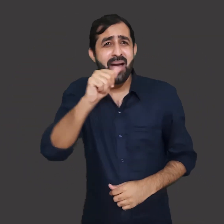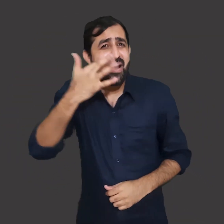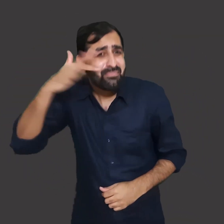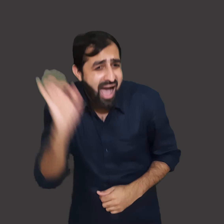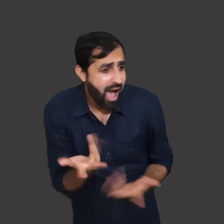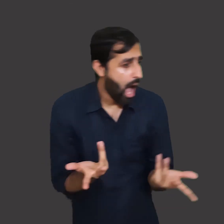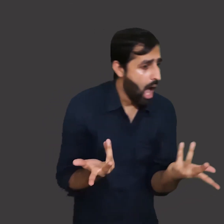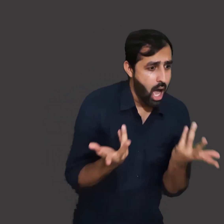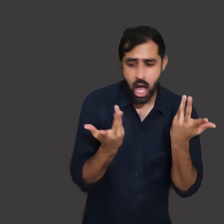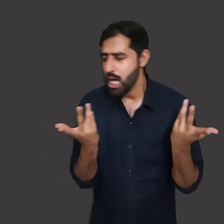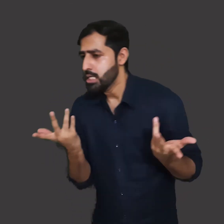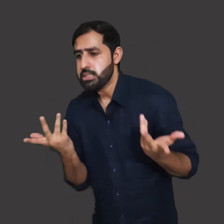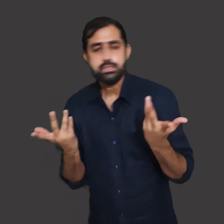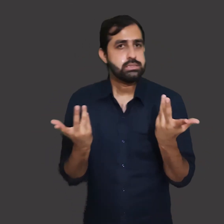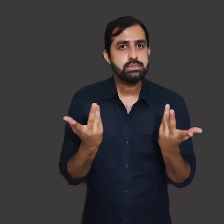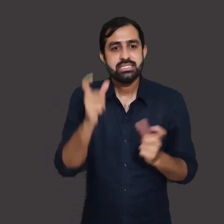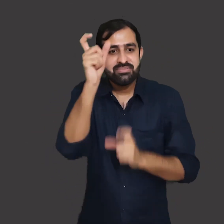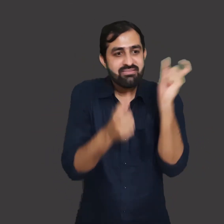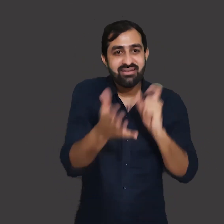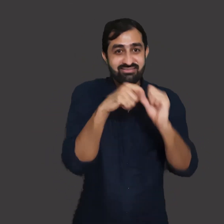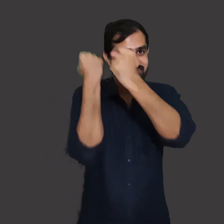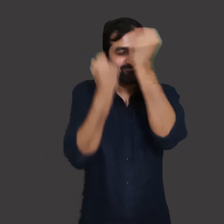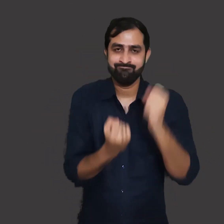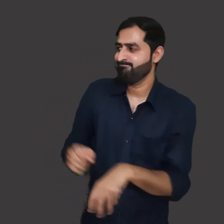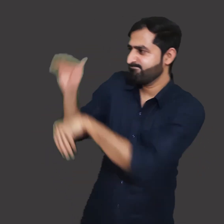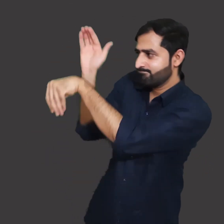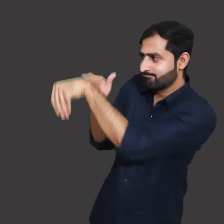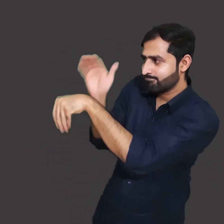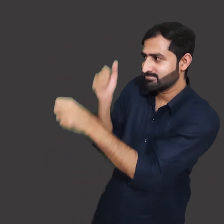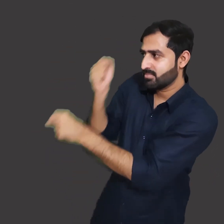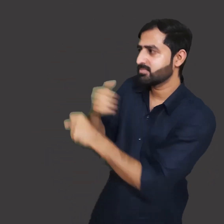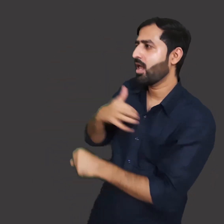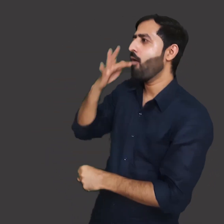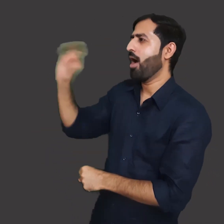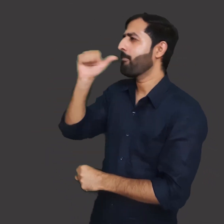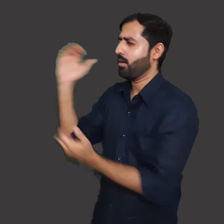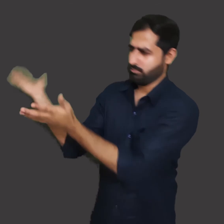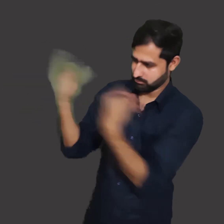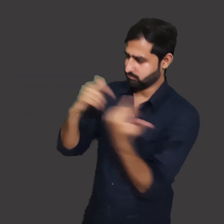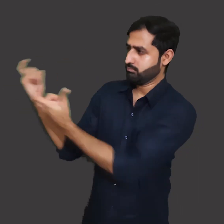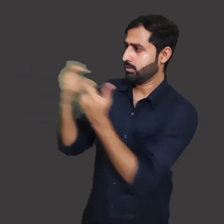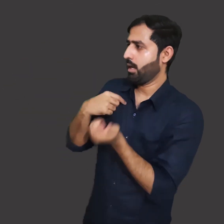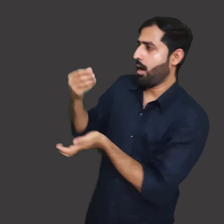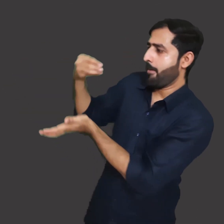they were dependent on natural water bodies for farming activities. Now farmers have to spend their money and